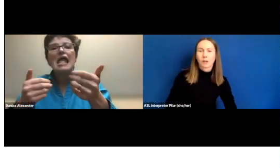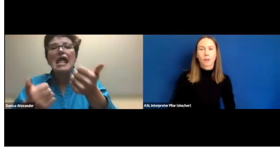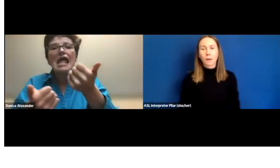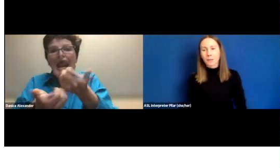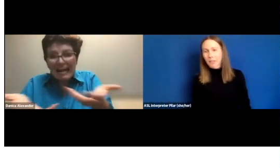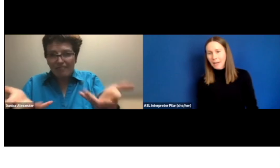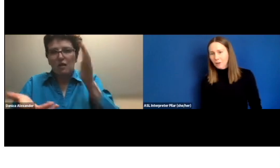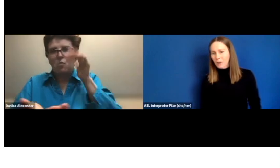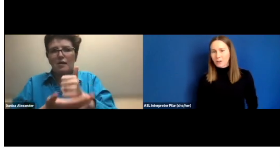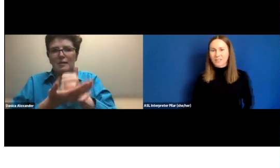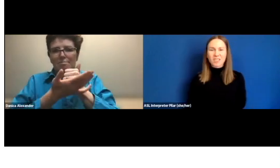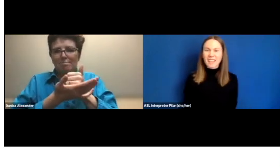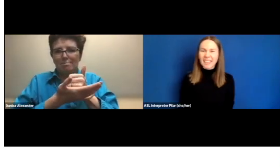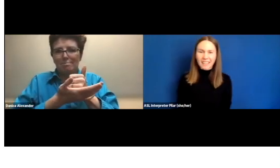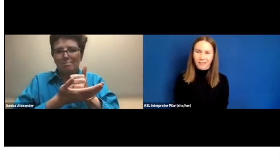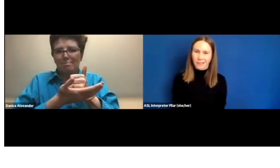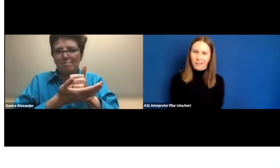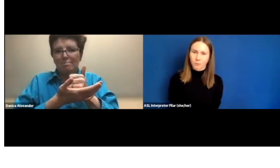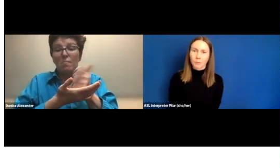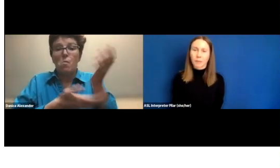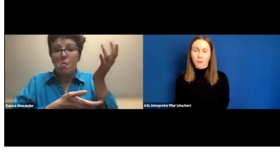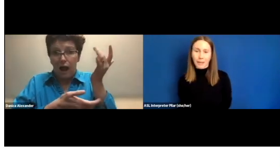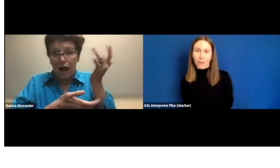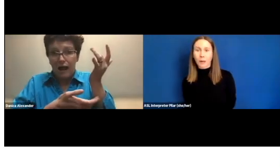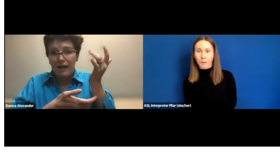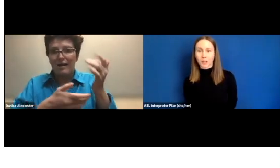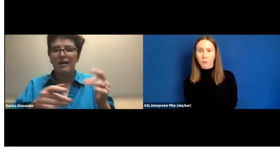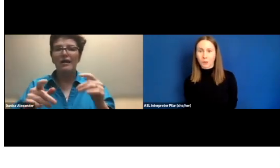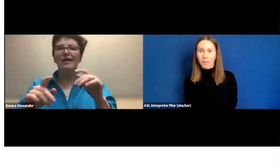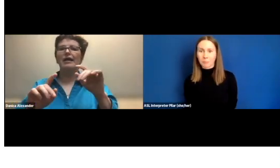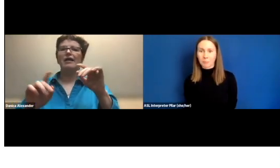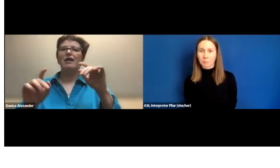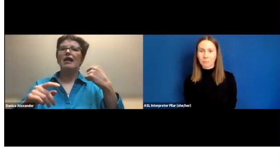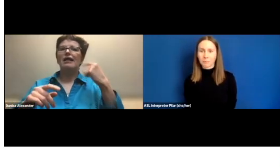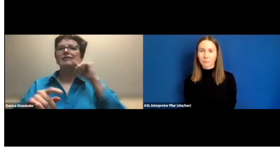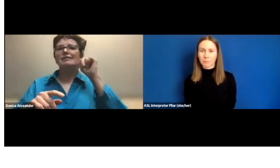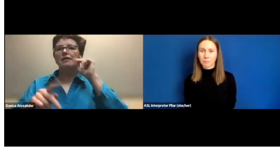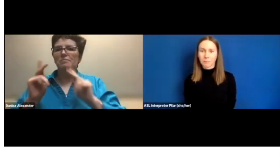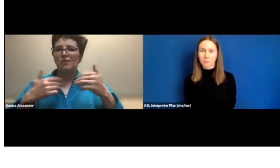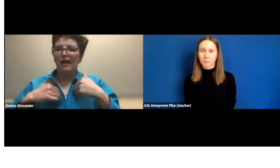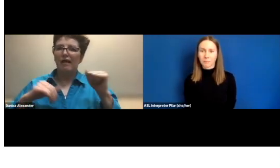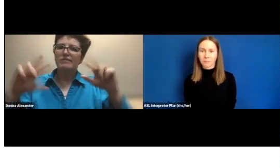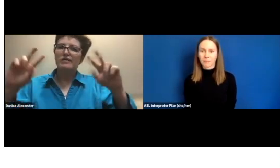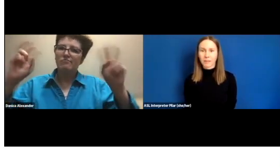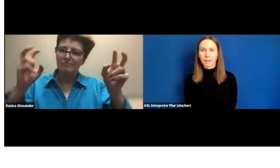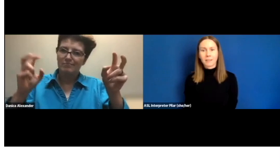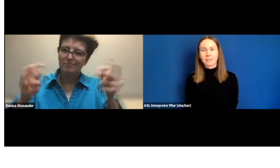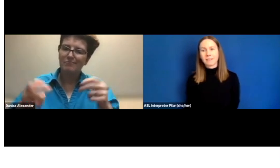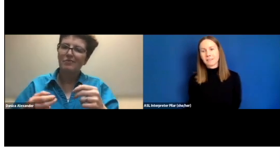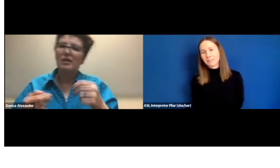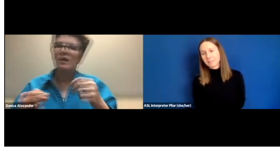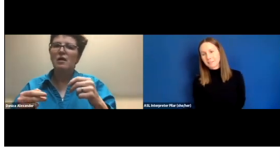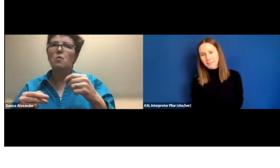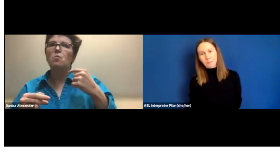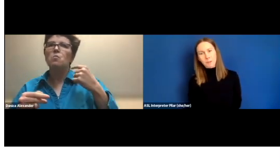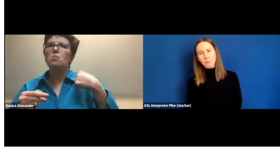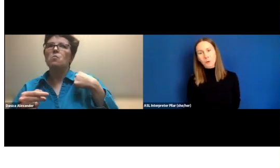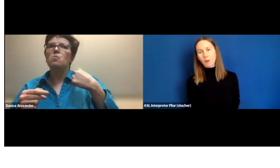but really just even the most bare minimum, the most basic of sign can be effective.